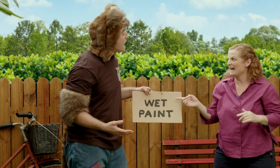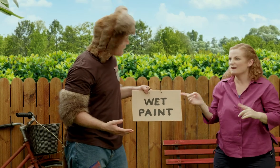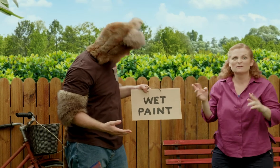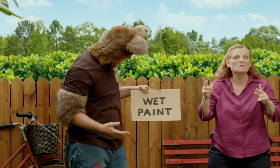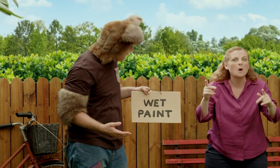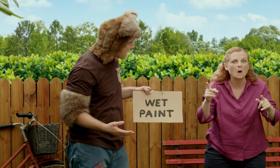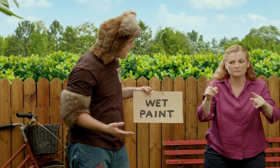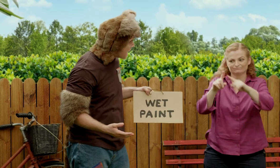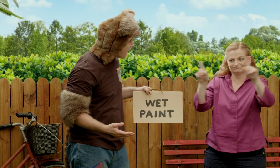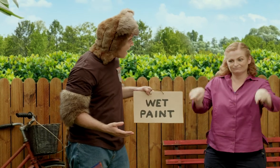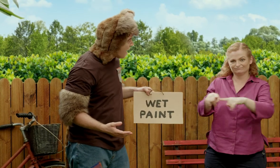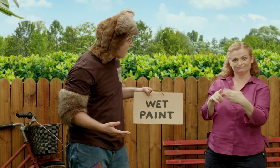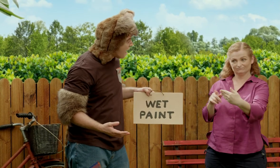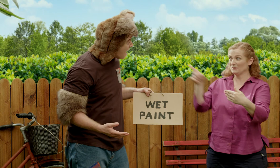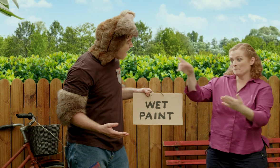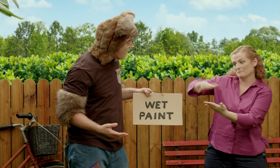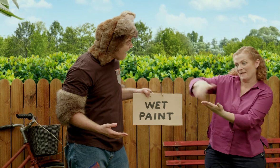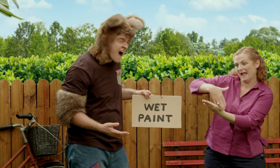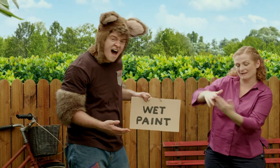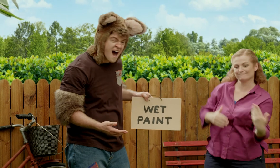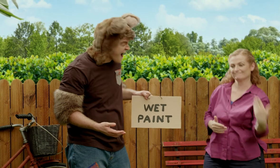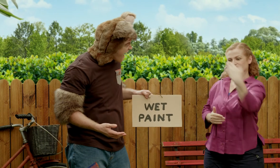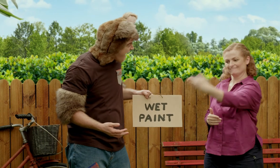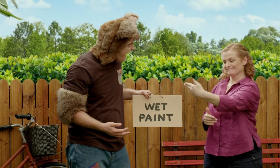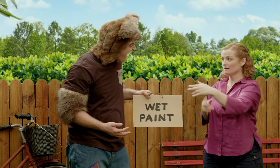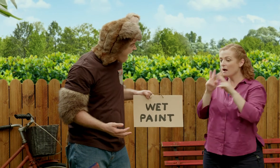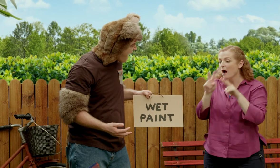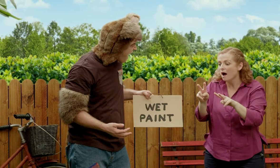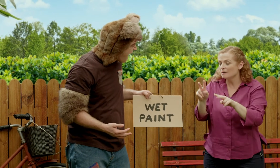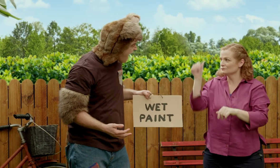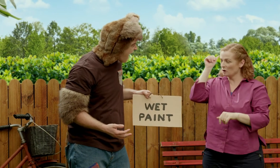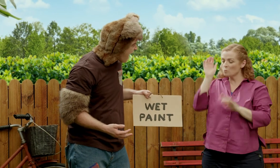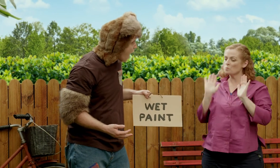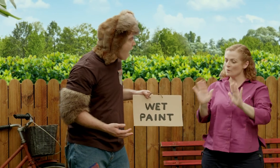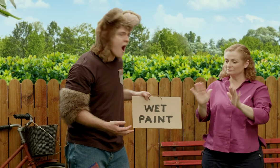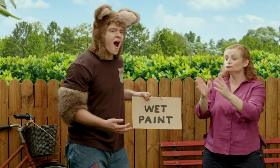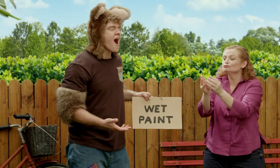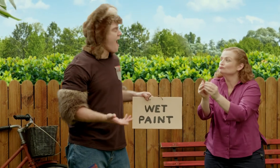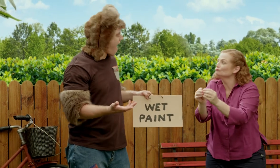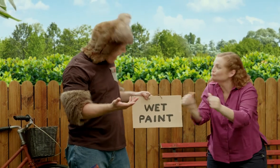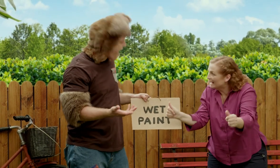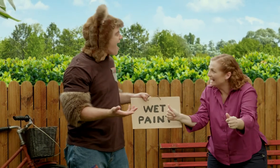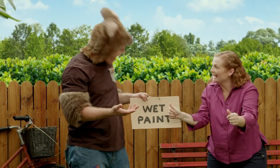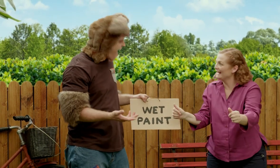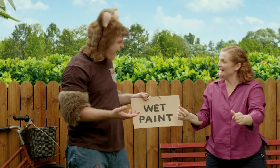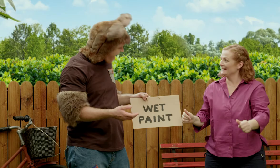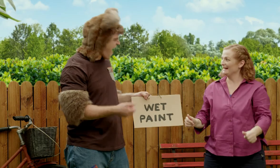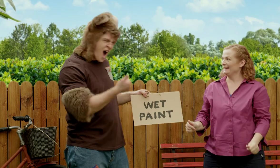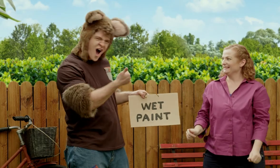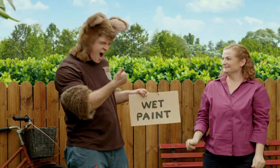...and you can use that sign for when you're painting. You can put it up so people will know to wait until it’s dry.